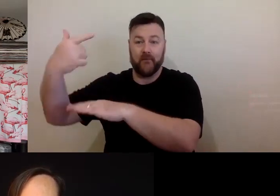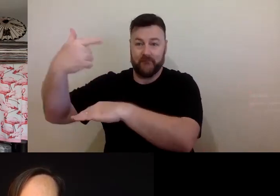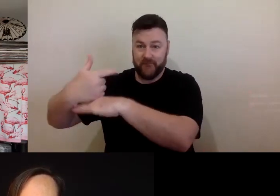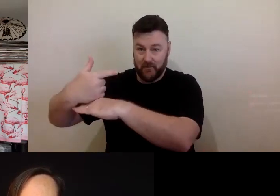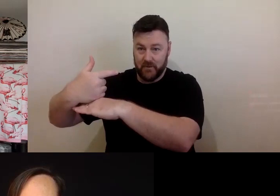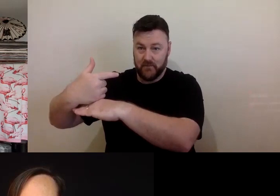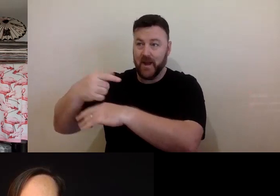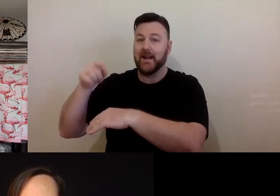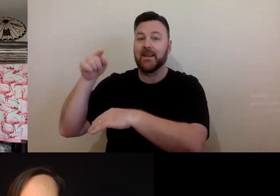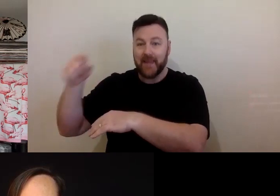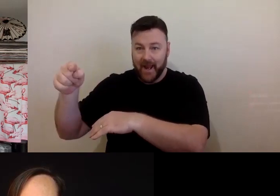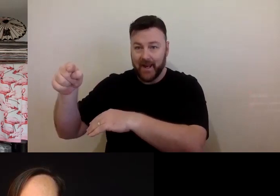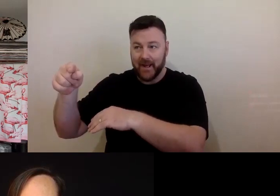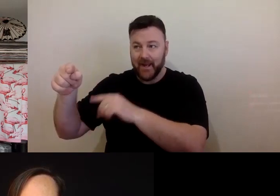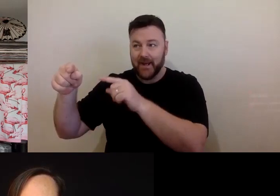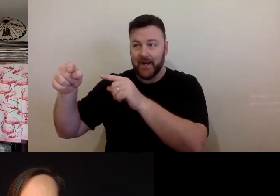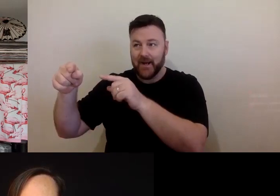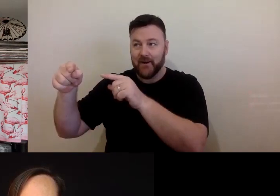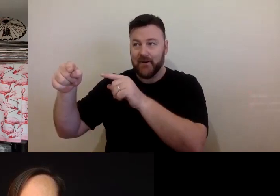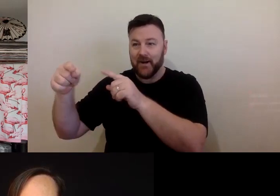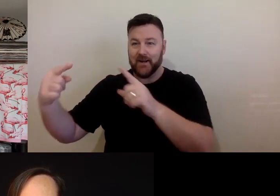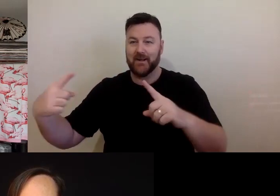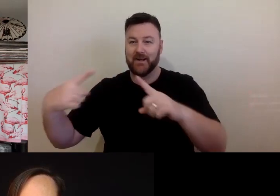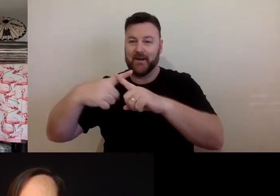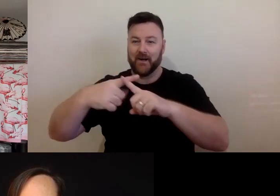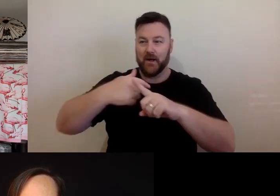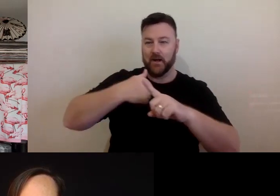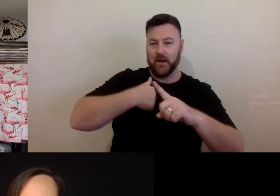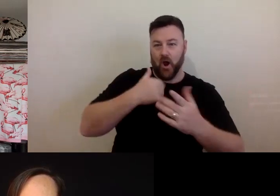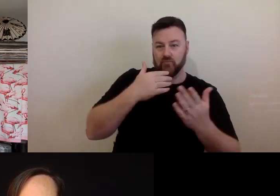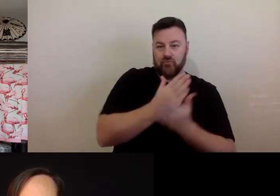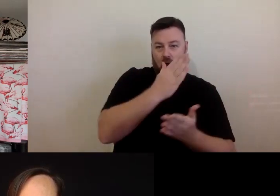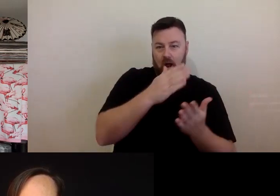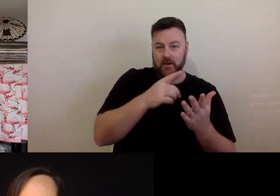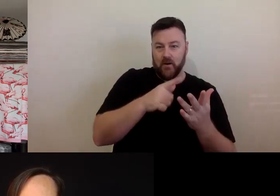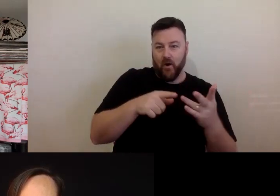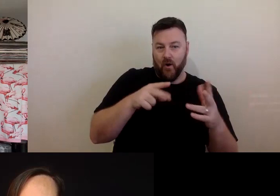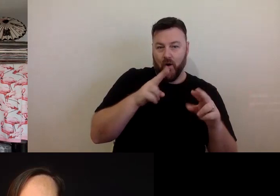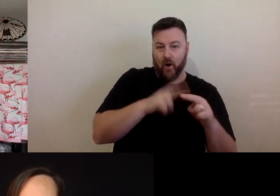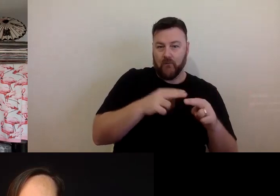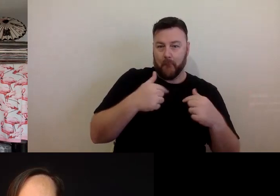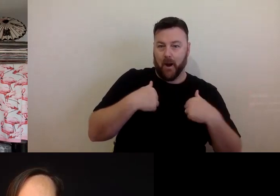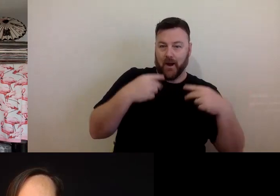dep tend on your rights in the choreography, but virus -- vice